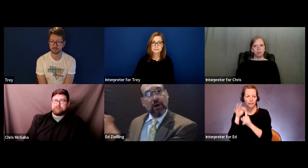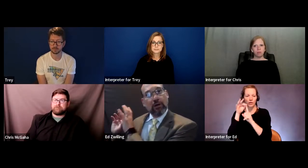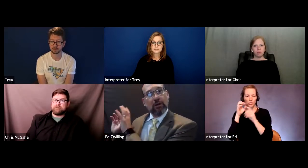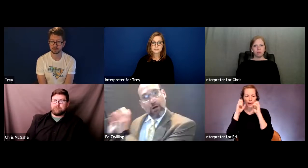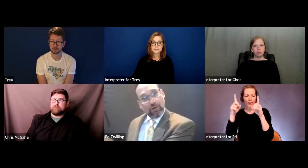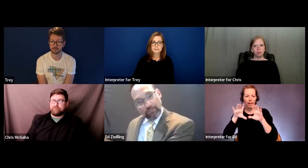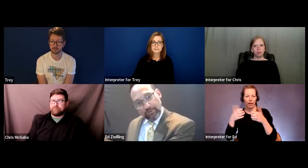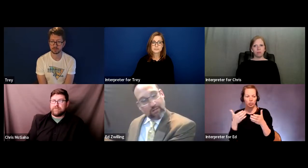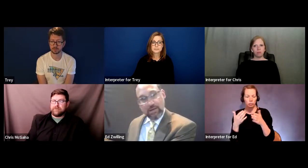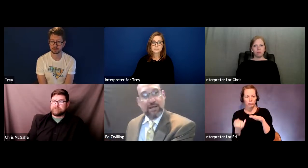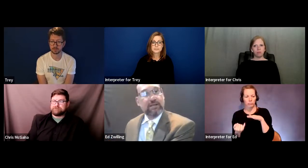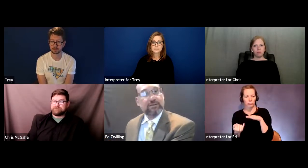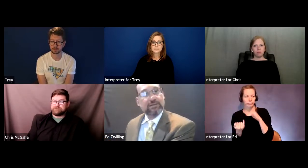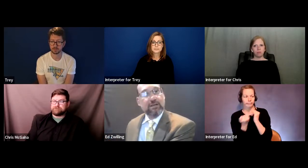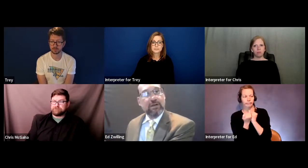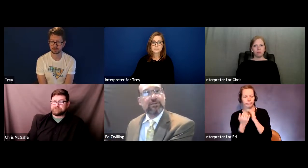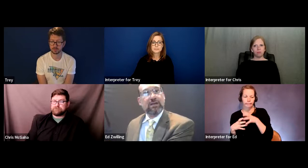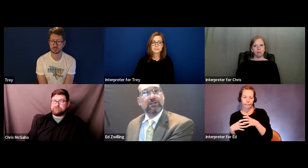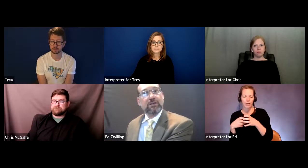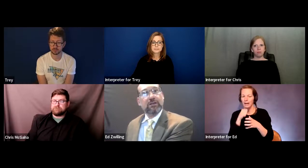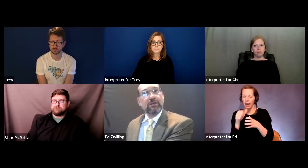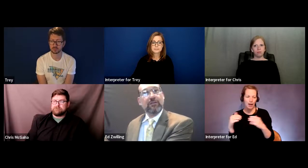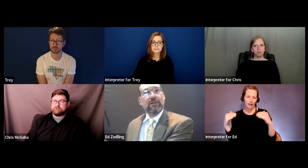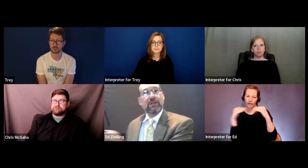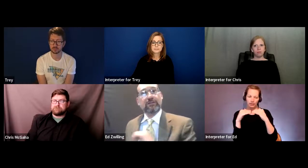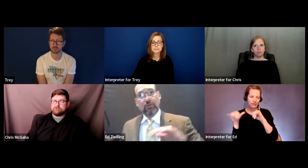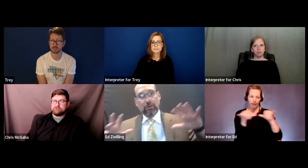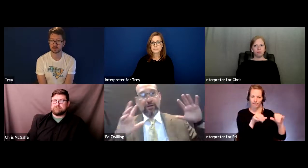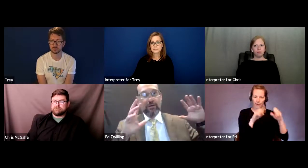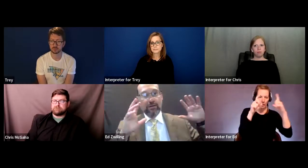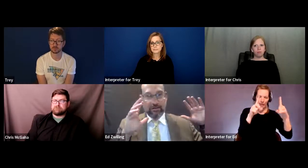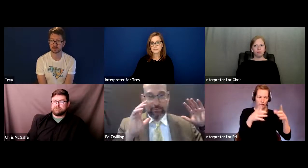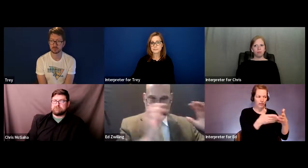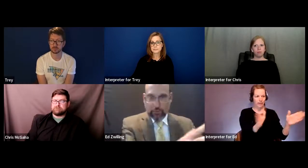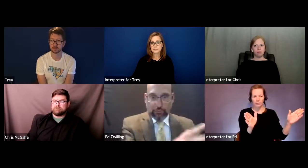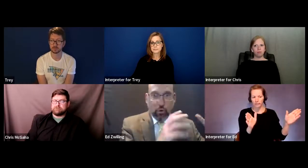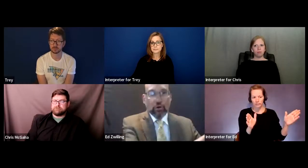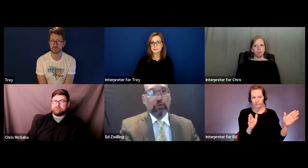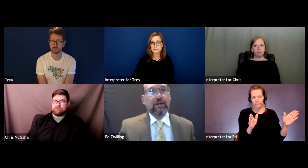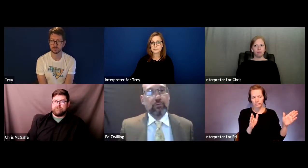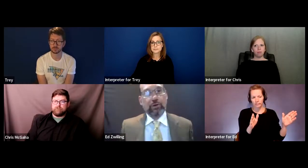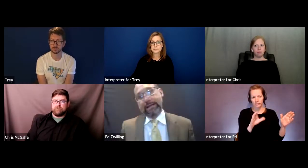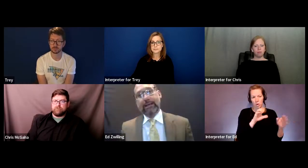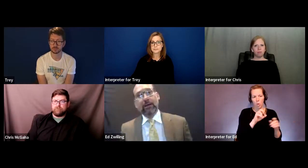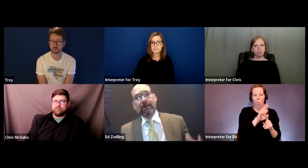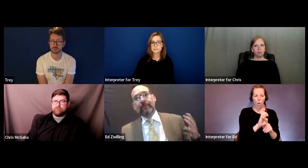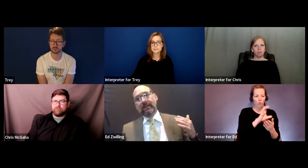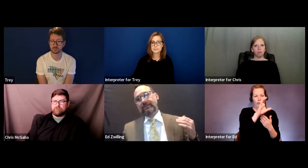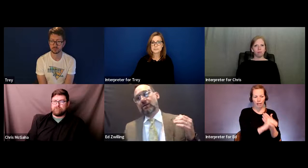where arguably they weren't getting the same education that the kids in the core curriculum were getting.